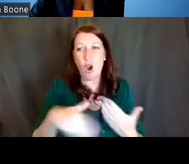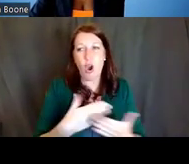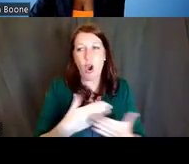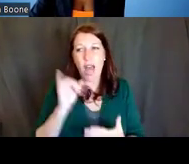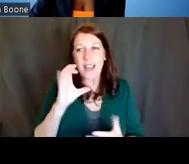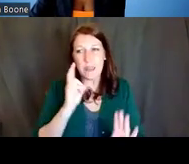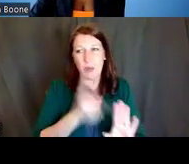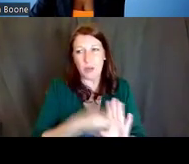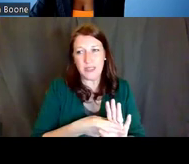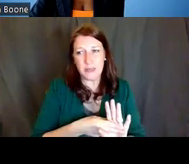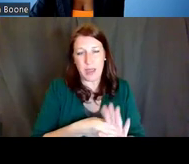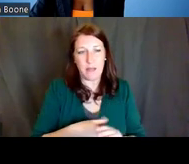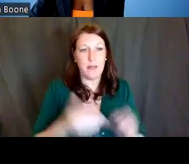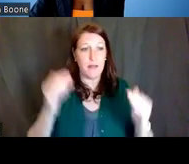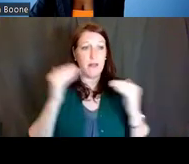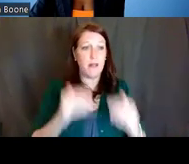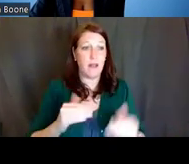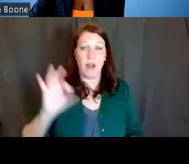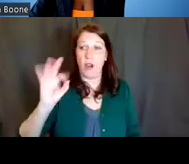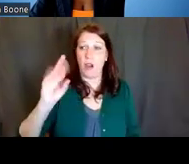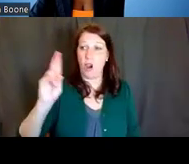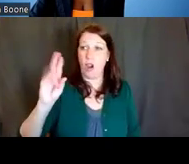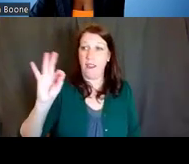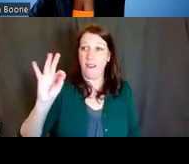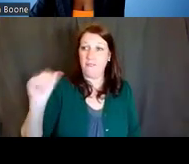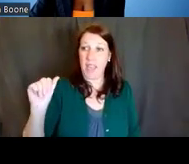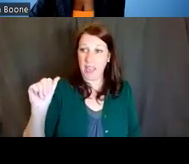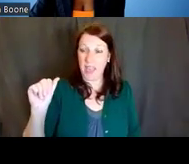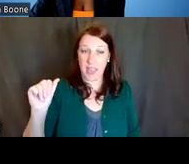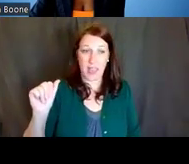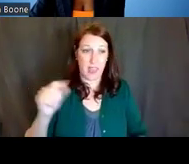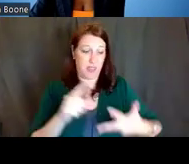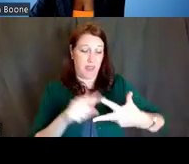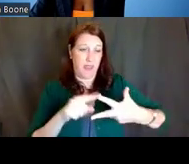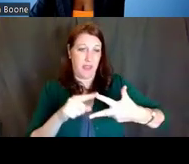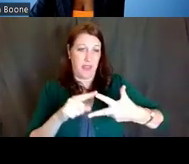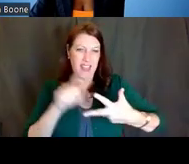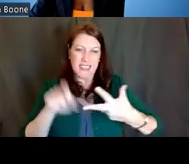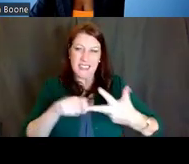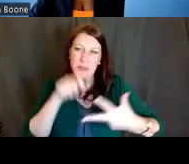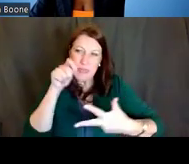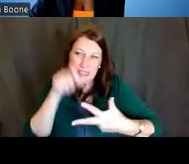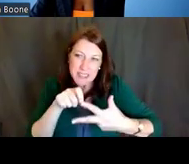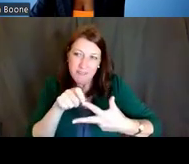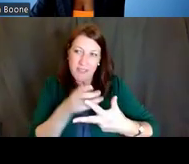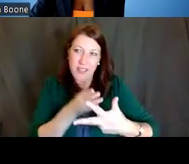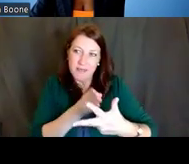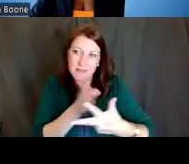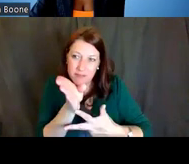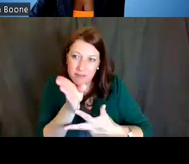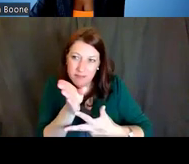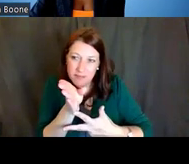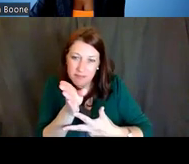There're also requests for applications. These identify specific research areas. There are specific set-aside amounts,